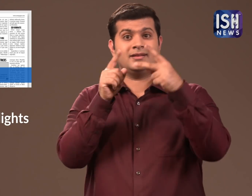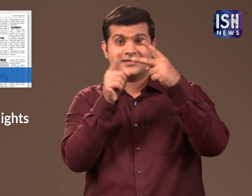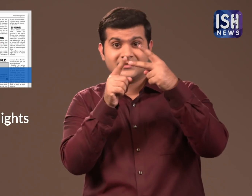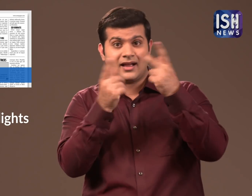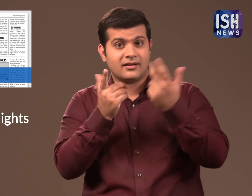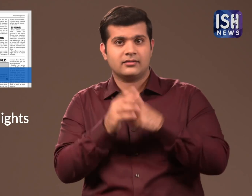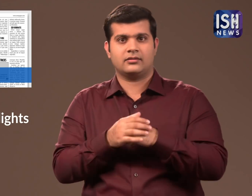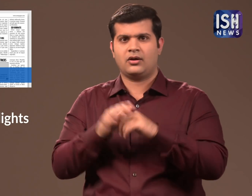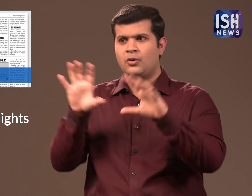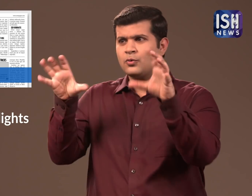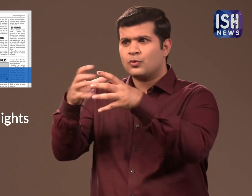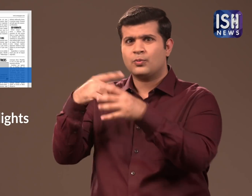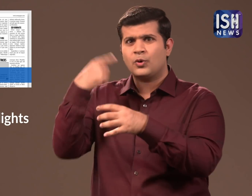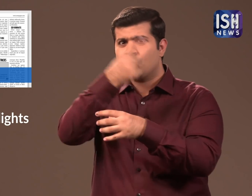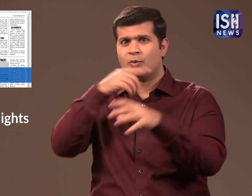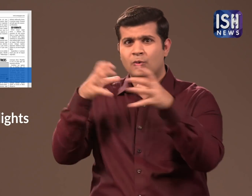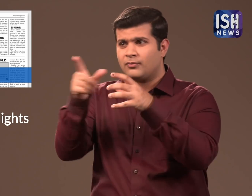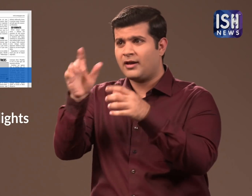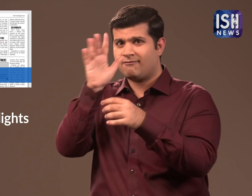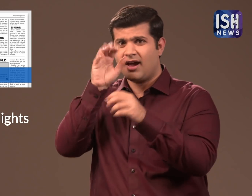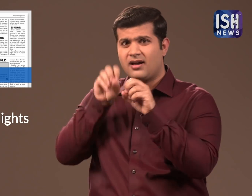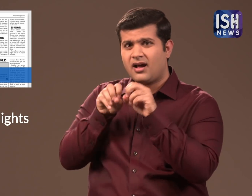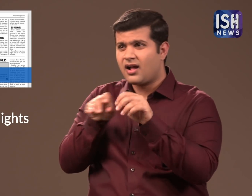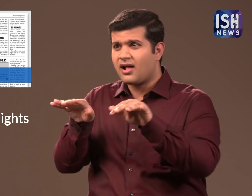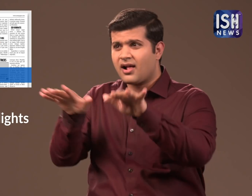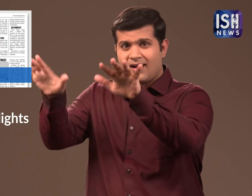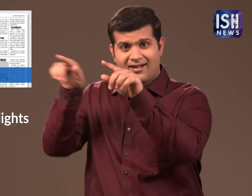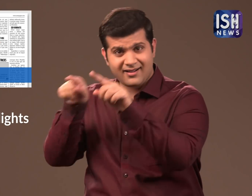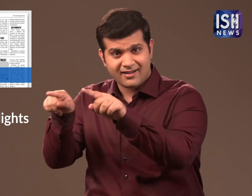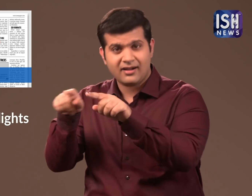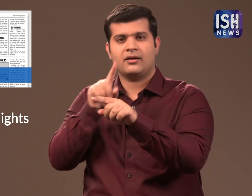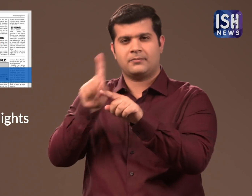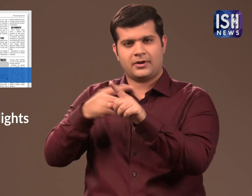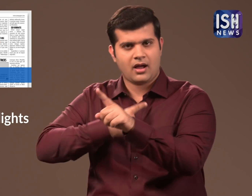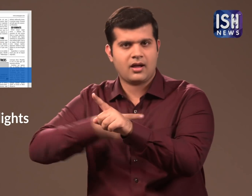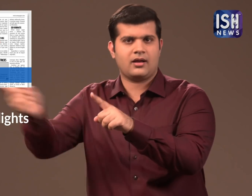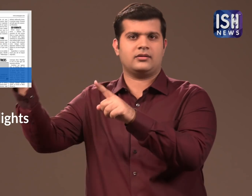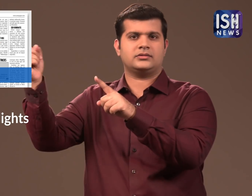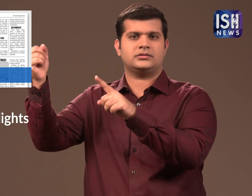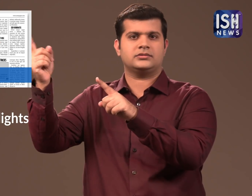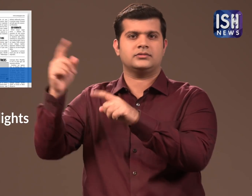They also want to take action against the groups that promote fake news.